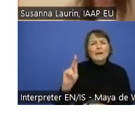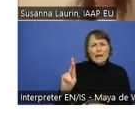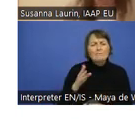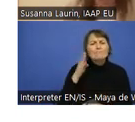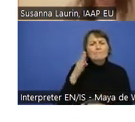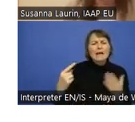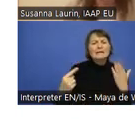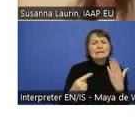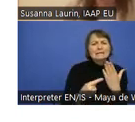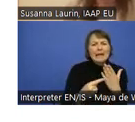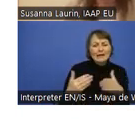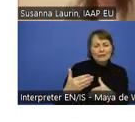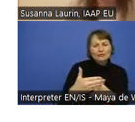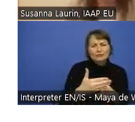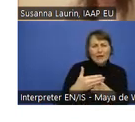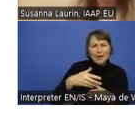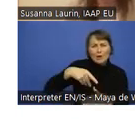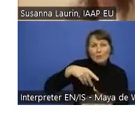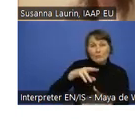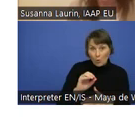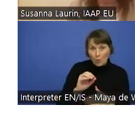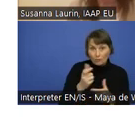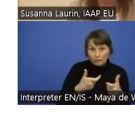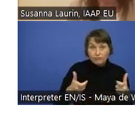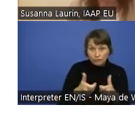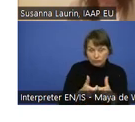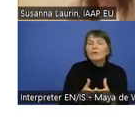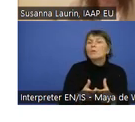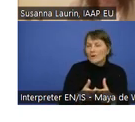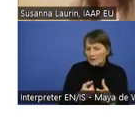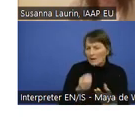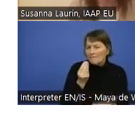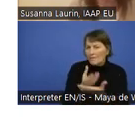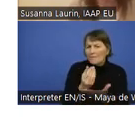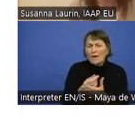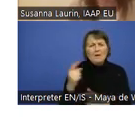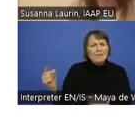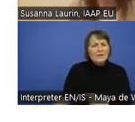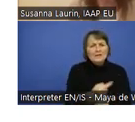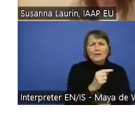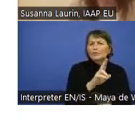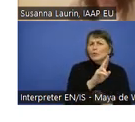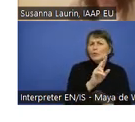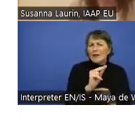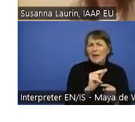And that I believe is also up on the Ability Net's website which is the UK chapter of IAAP.